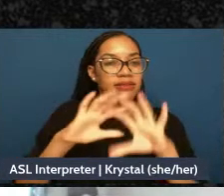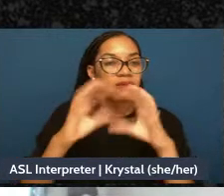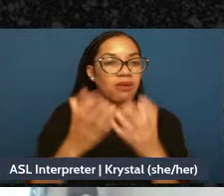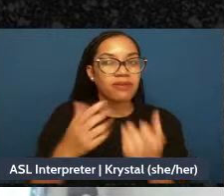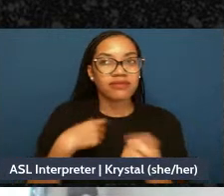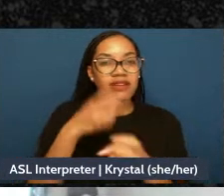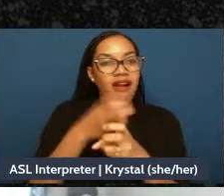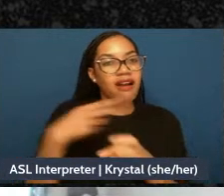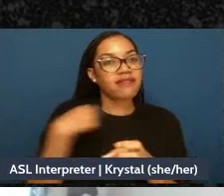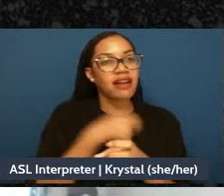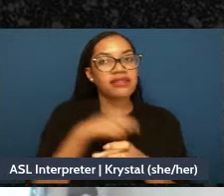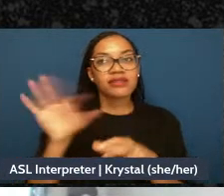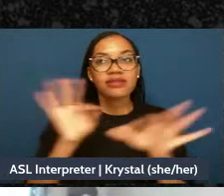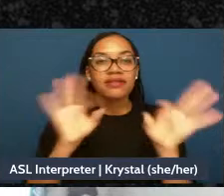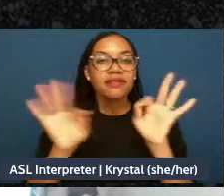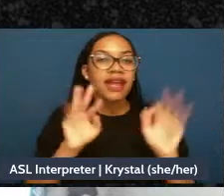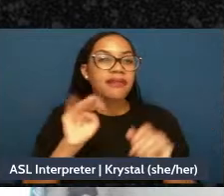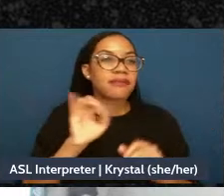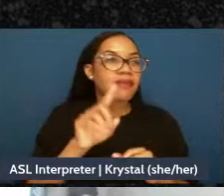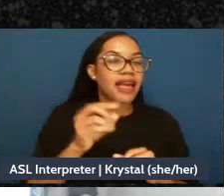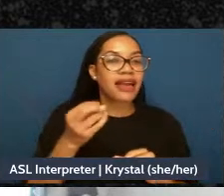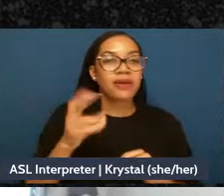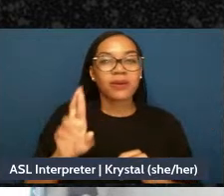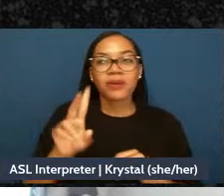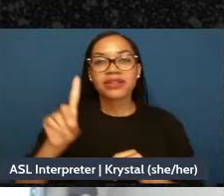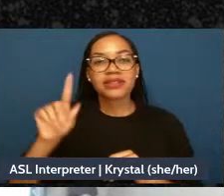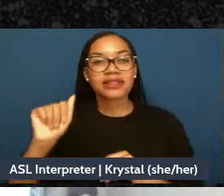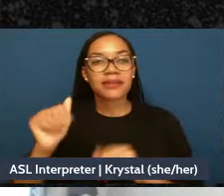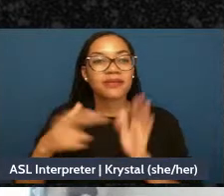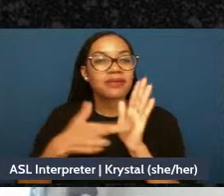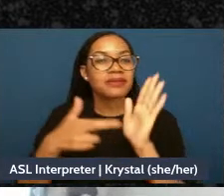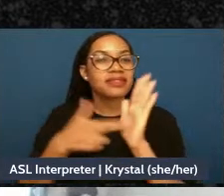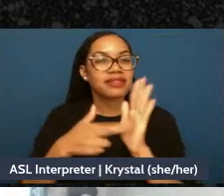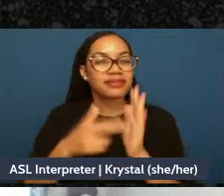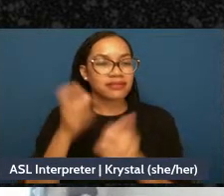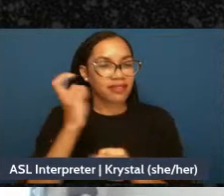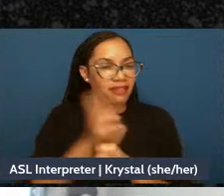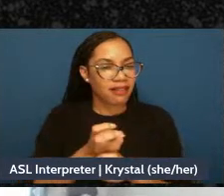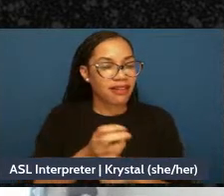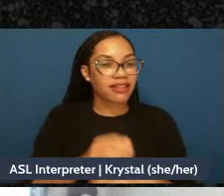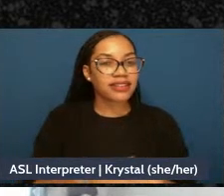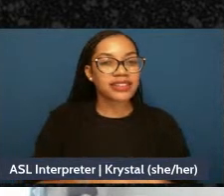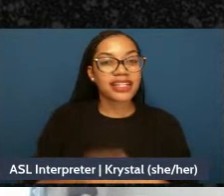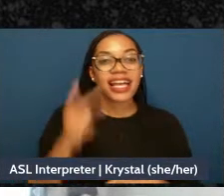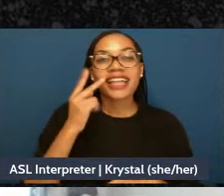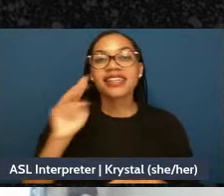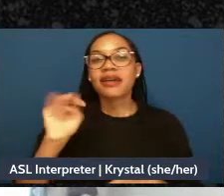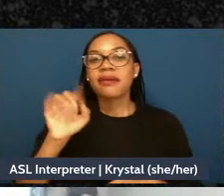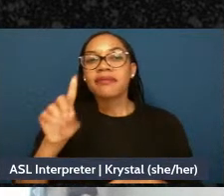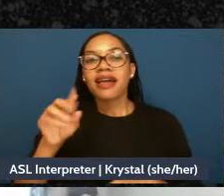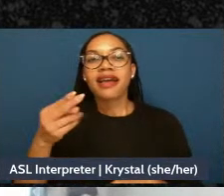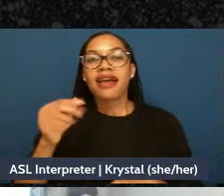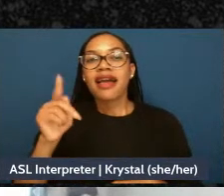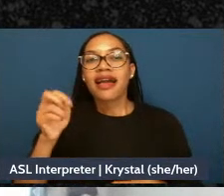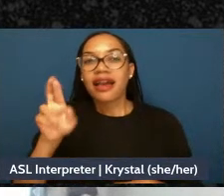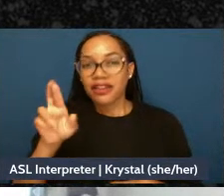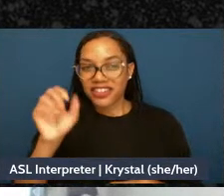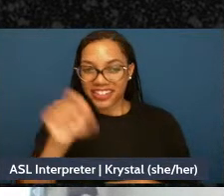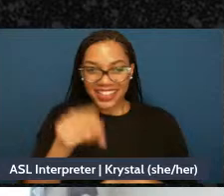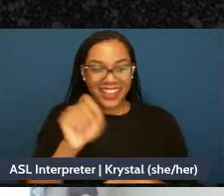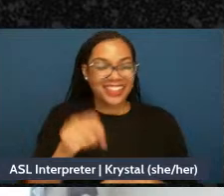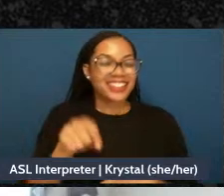and or mad representation. Yes, the Mad Hatter, Diane Nguyen, yes all right y'all.